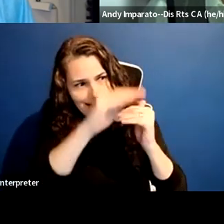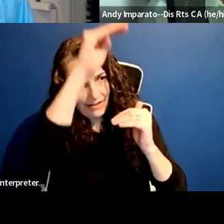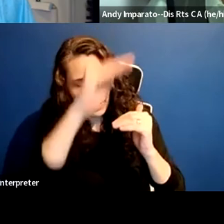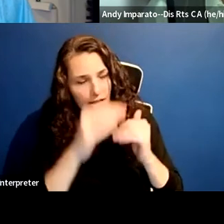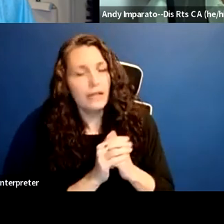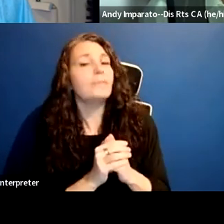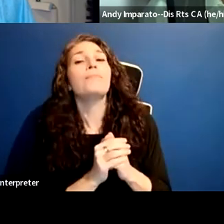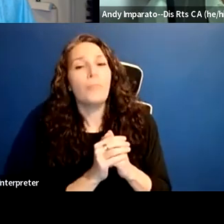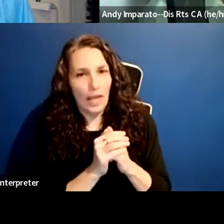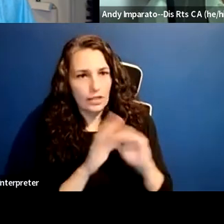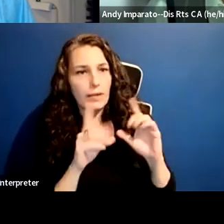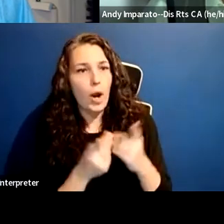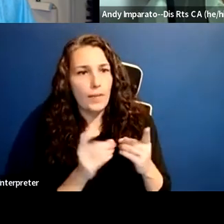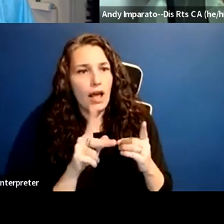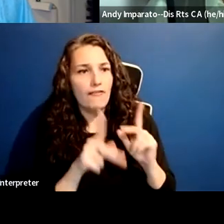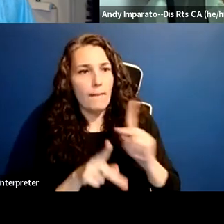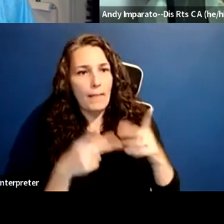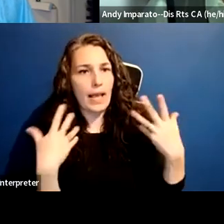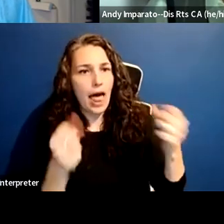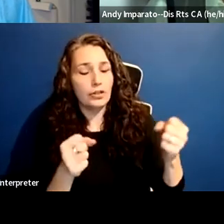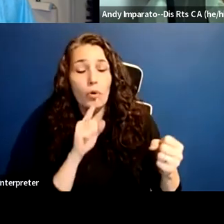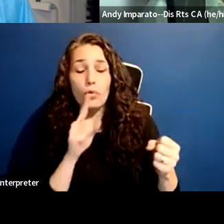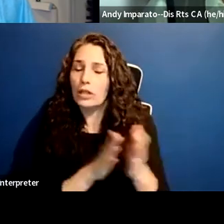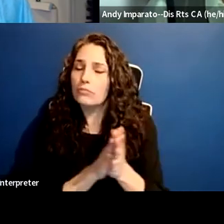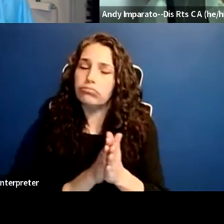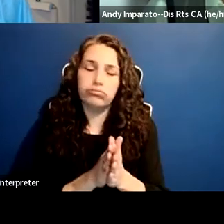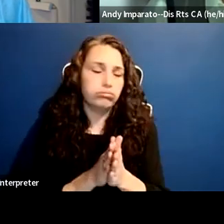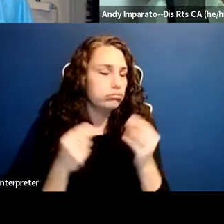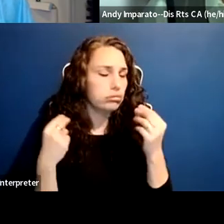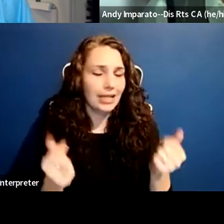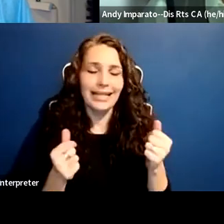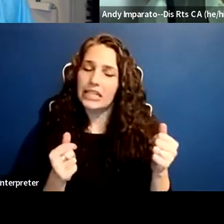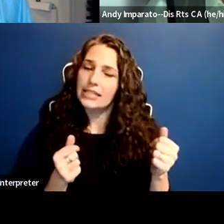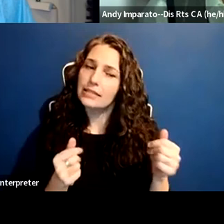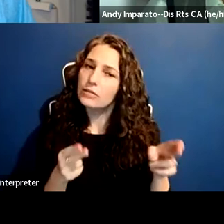So again, I think it is so urgent that we continue to